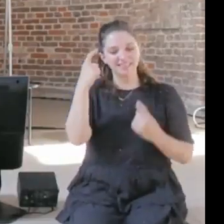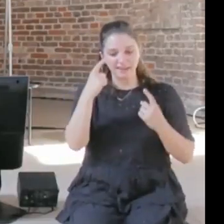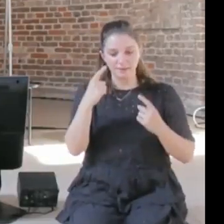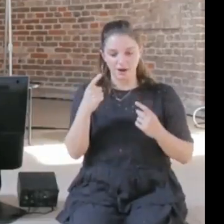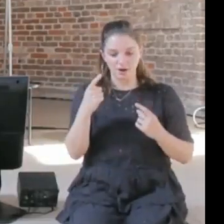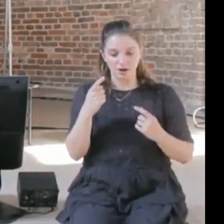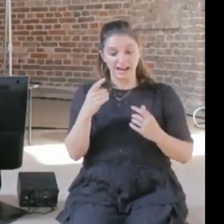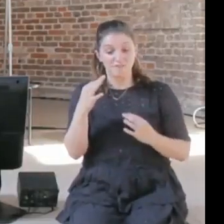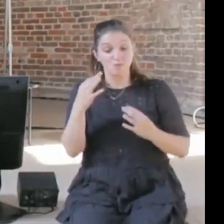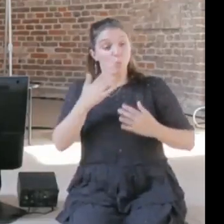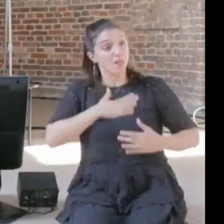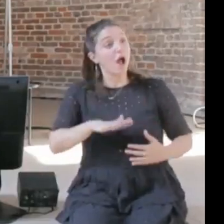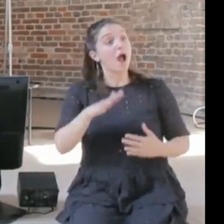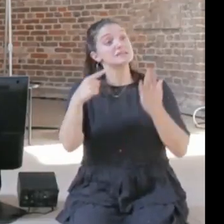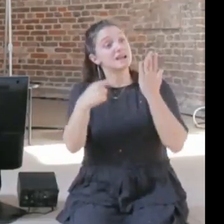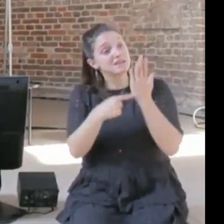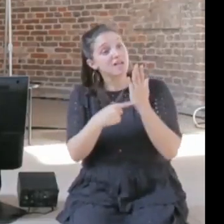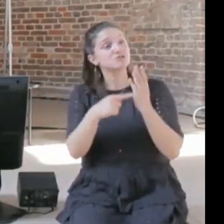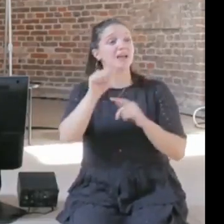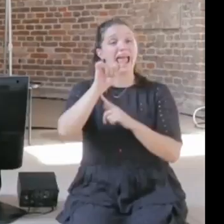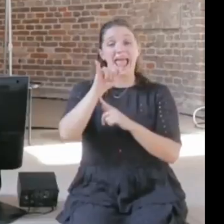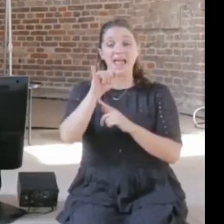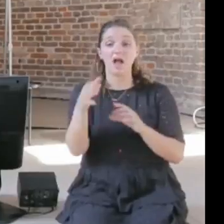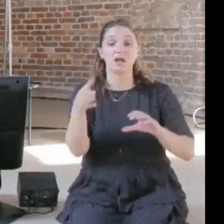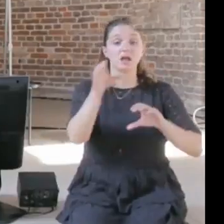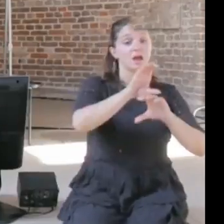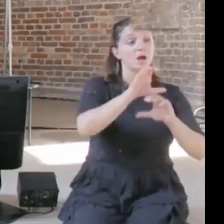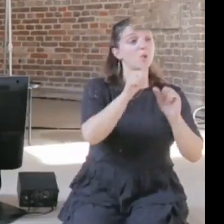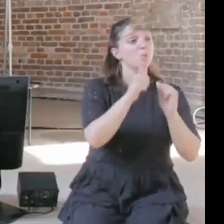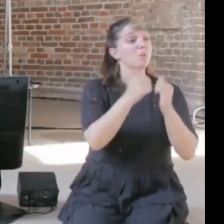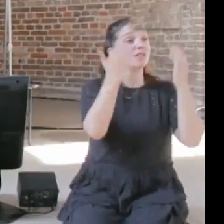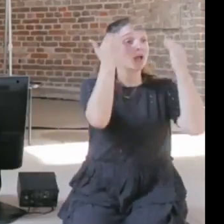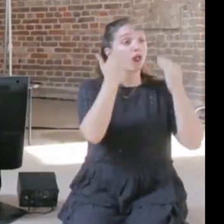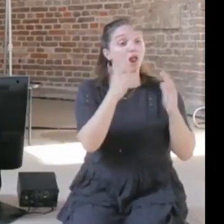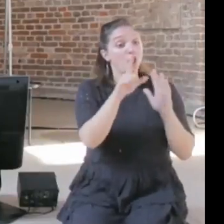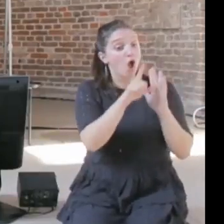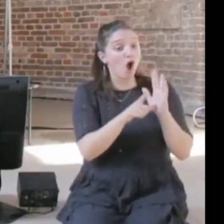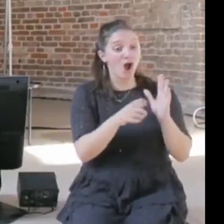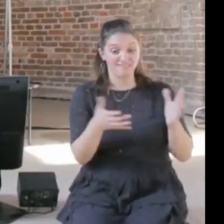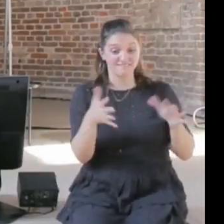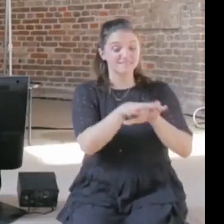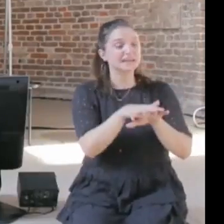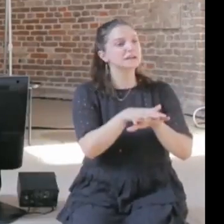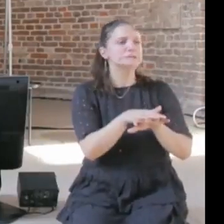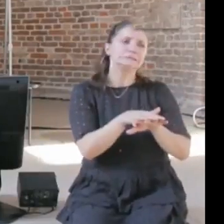to democracy that we have today. I think today at least in the ideal sense it's a lot more